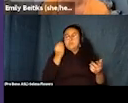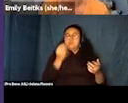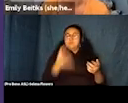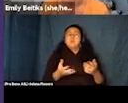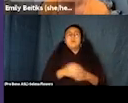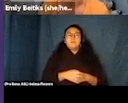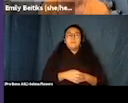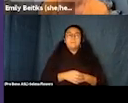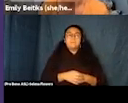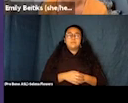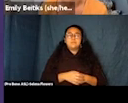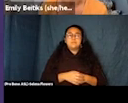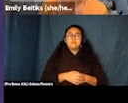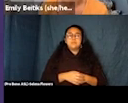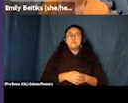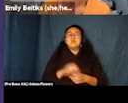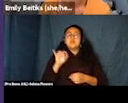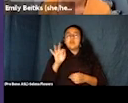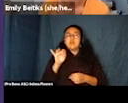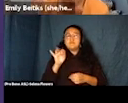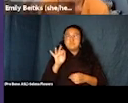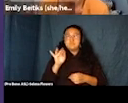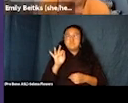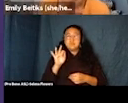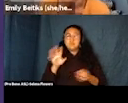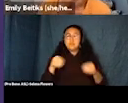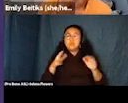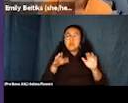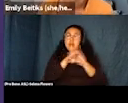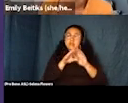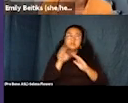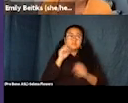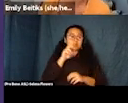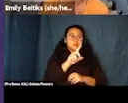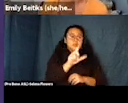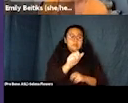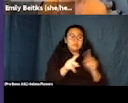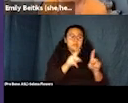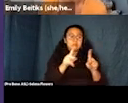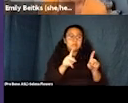people as well, especially what I love to try and get film professionals to think about is that some of your